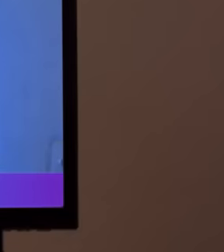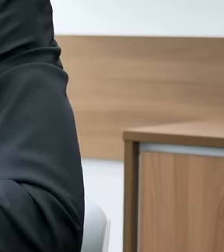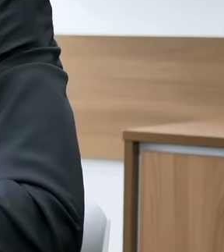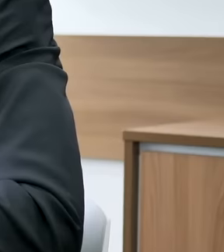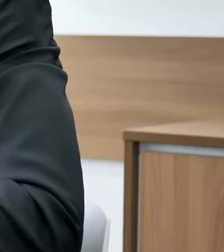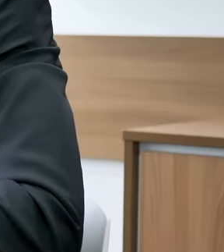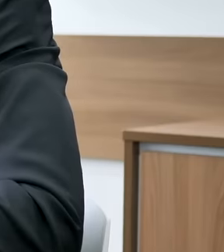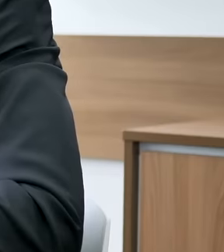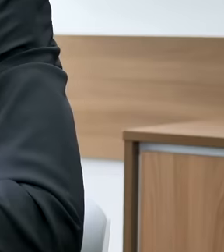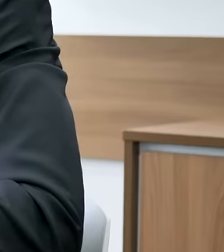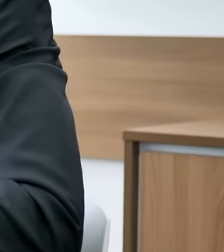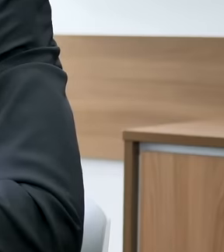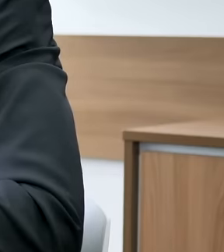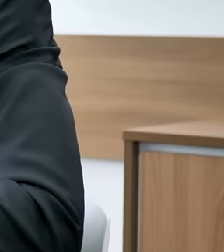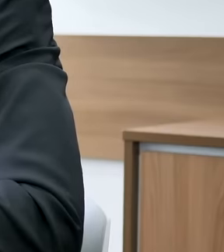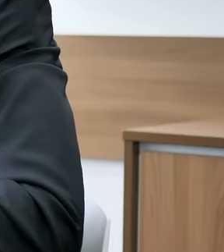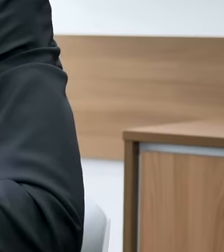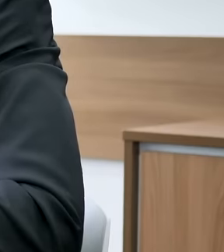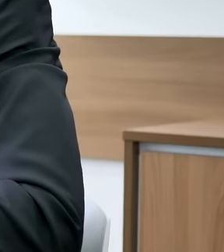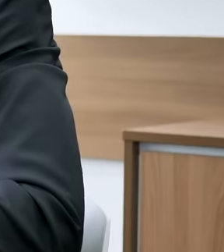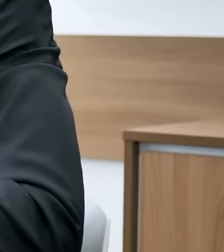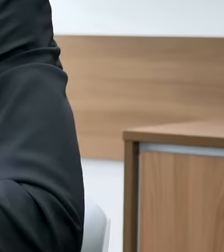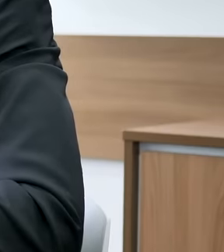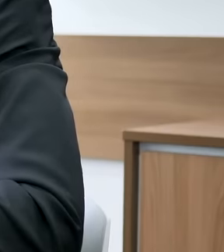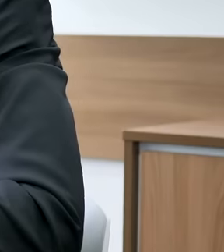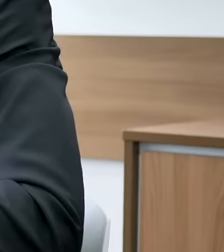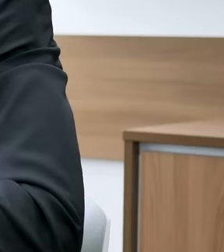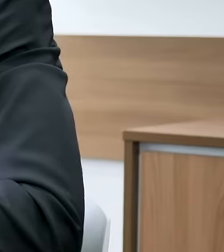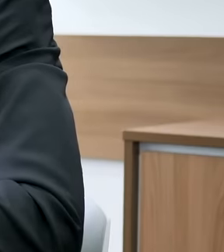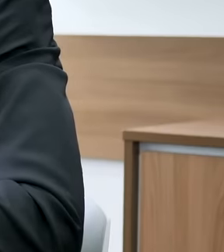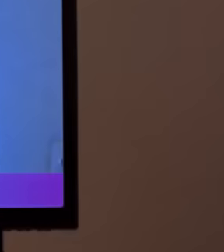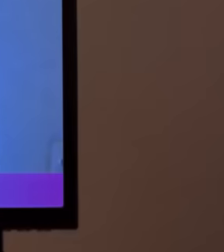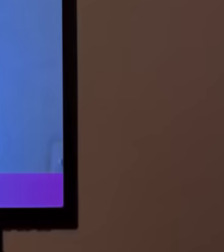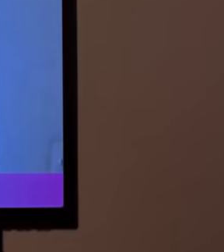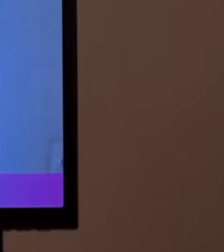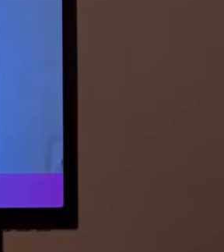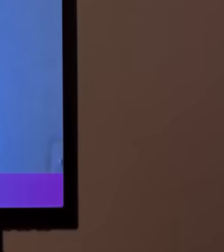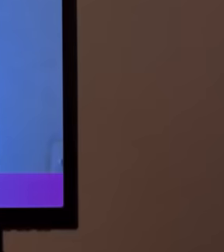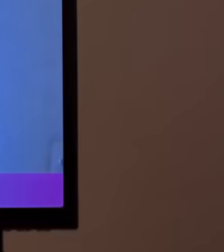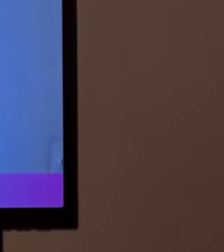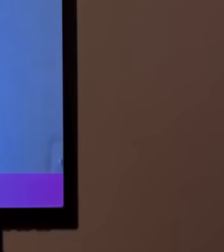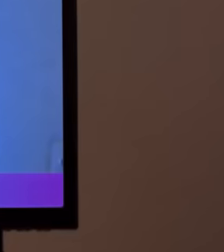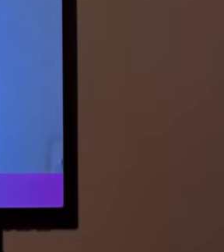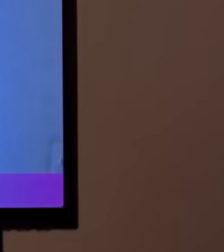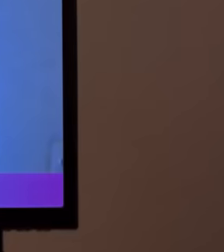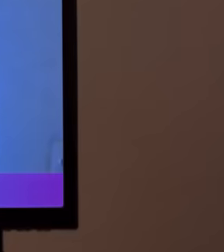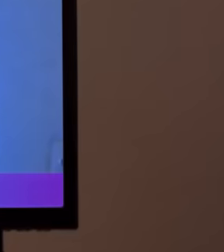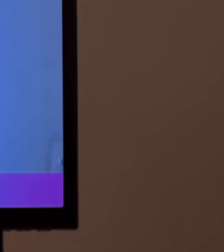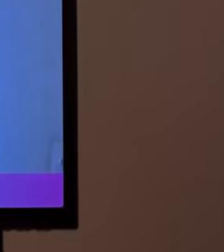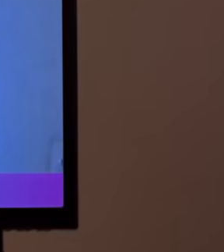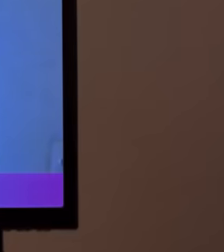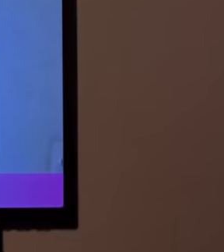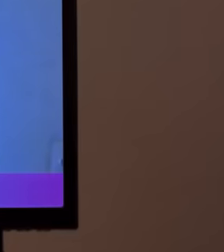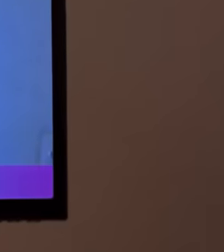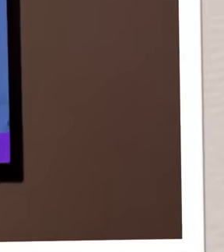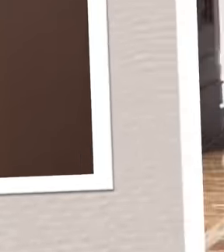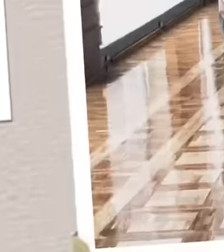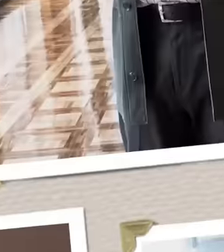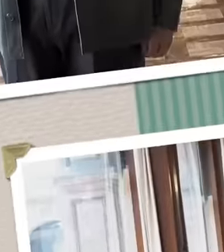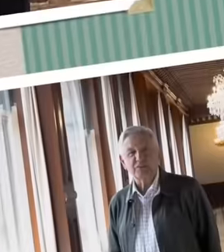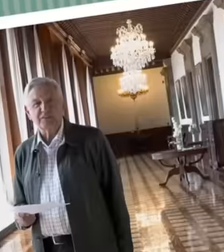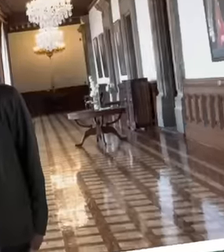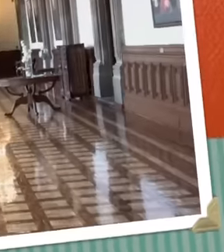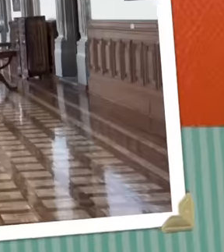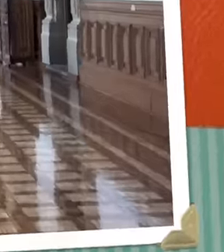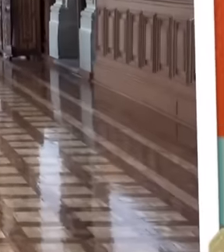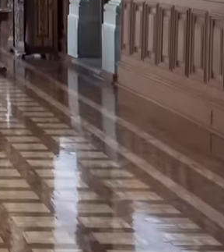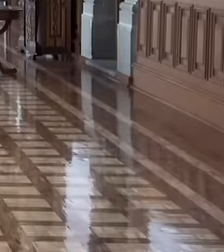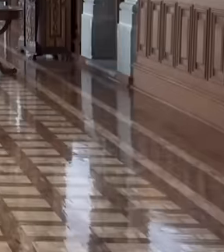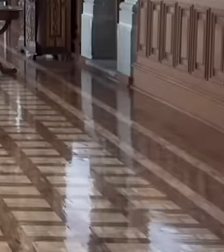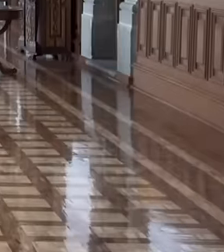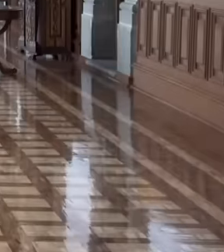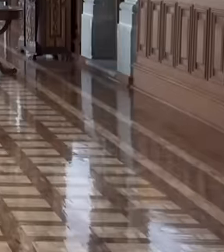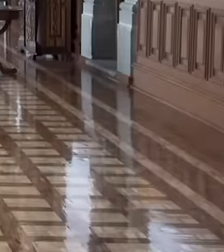XZ games and with your wife or lover or friend and this you go to the stadiums and I don't know what President